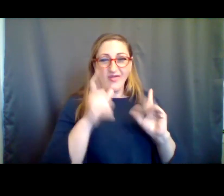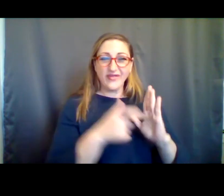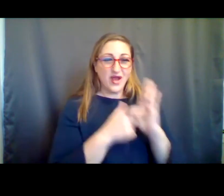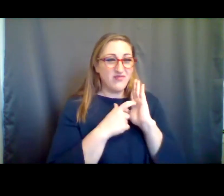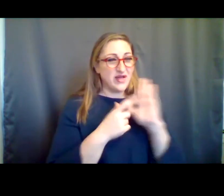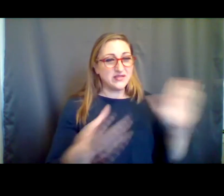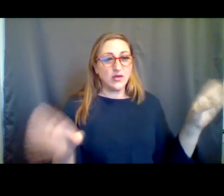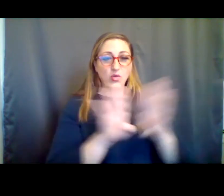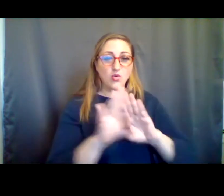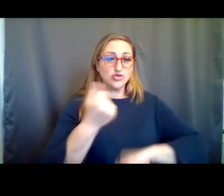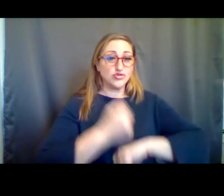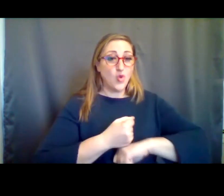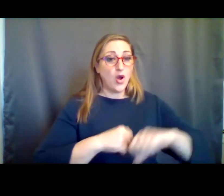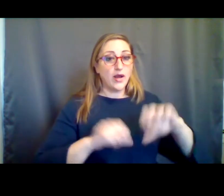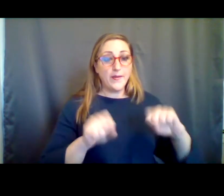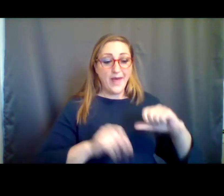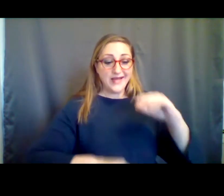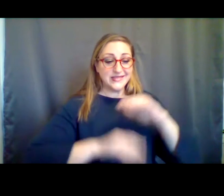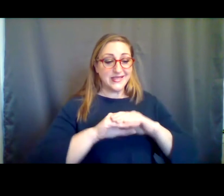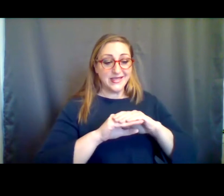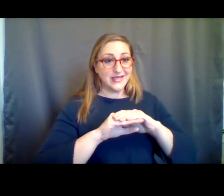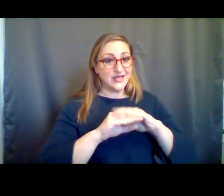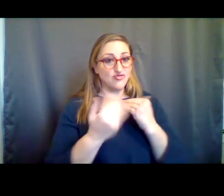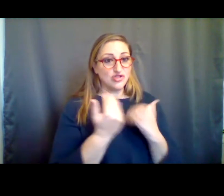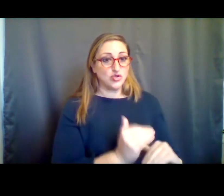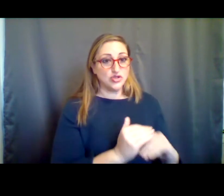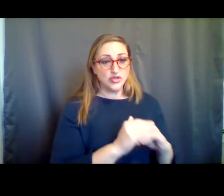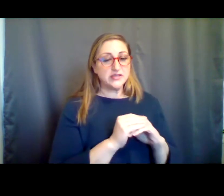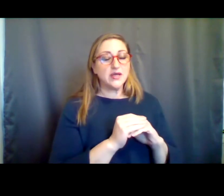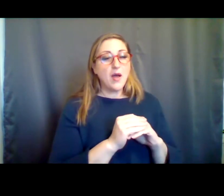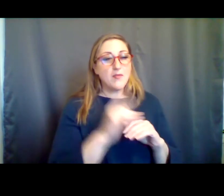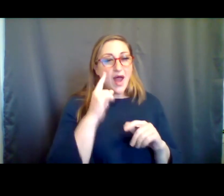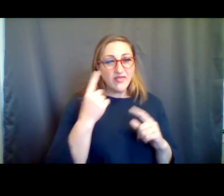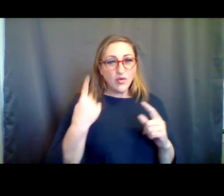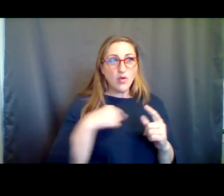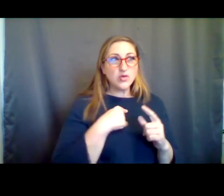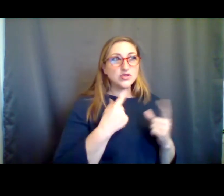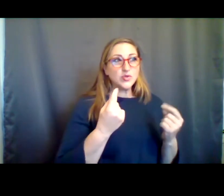I don't think we'll have mandated closures or